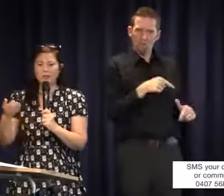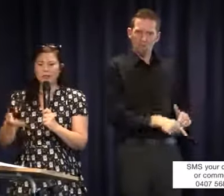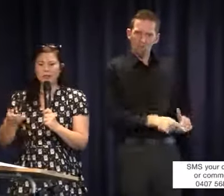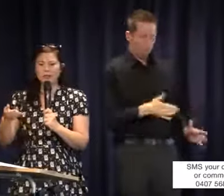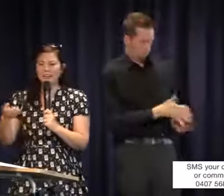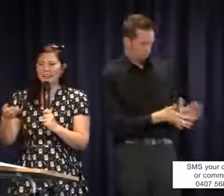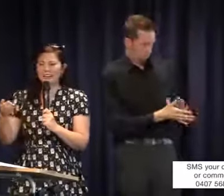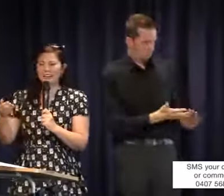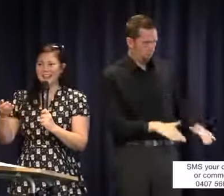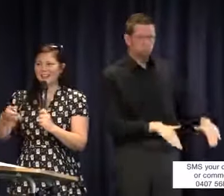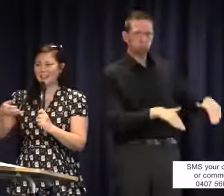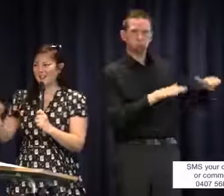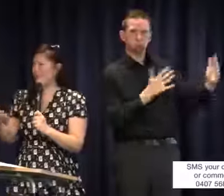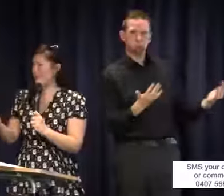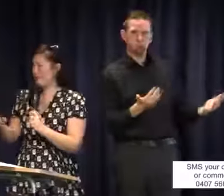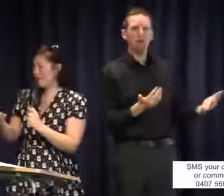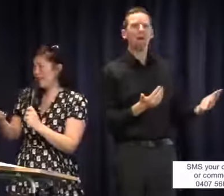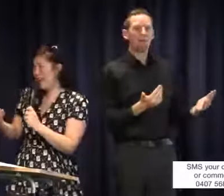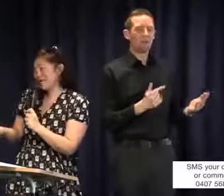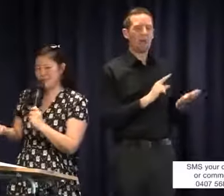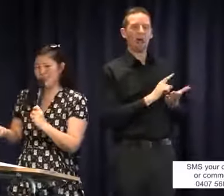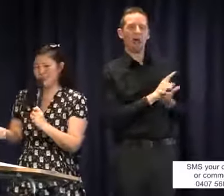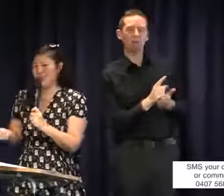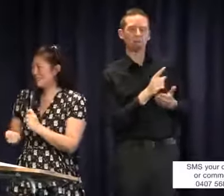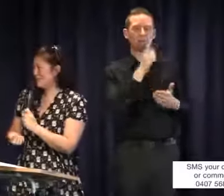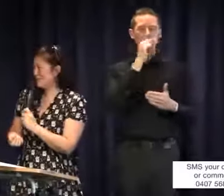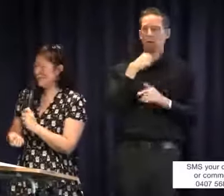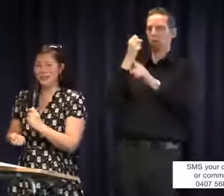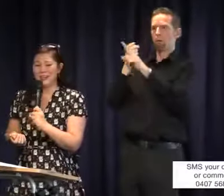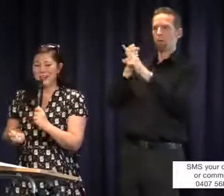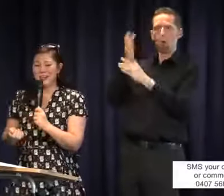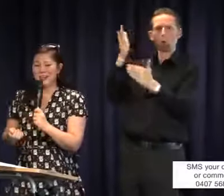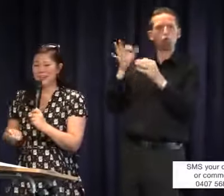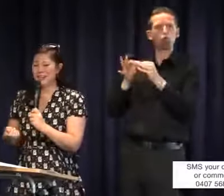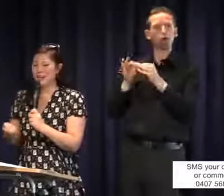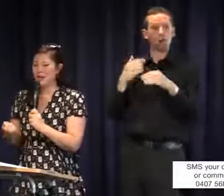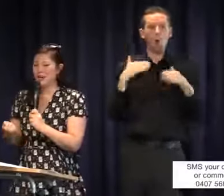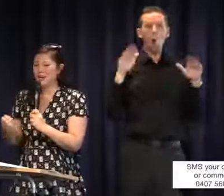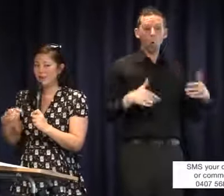you can even get to the point where you can ask for the Auslan interpreter because even